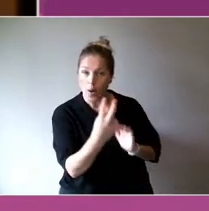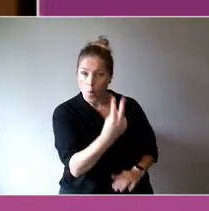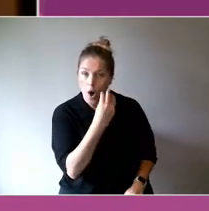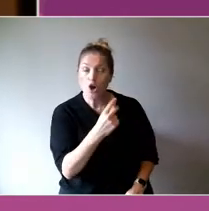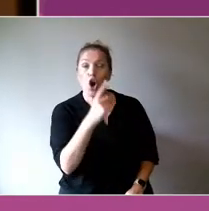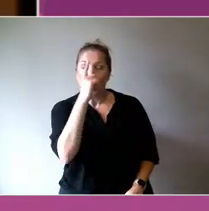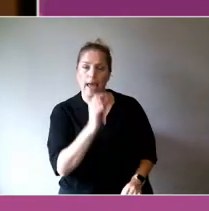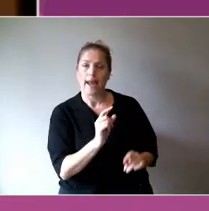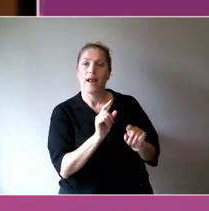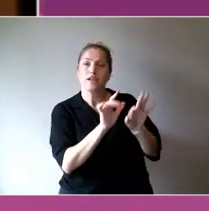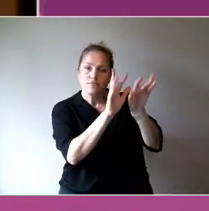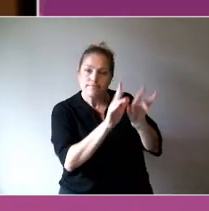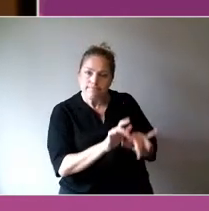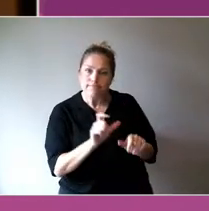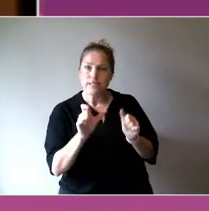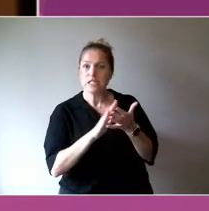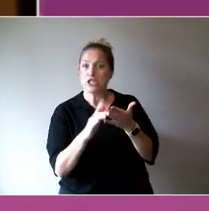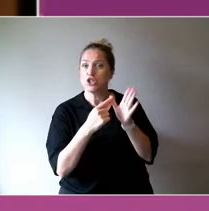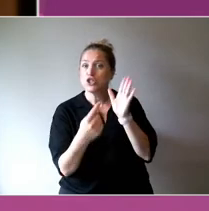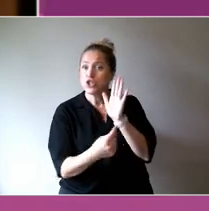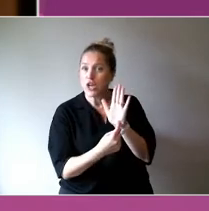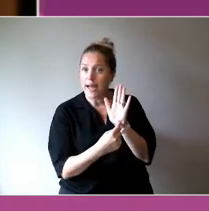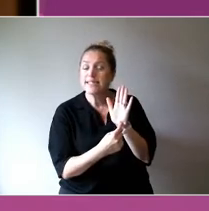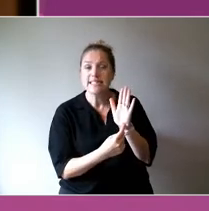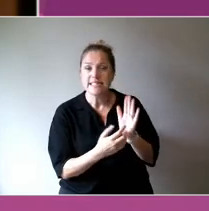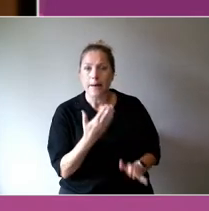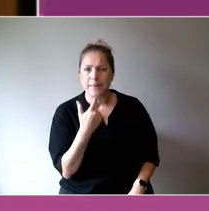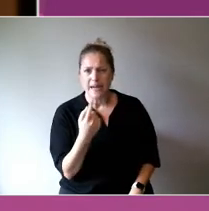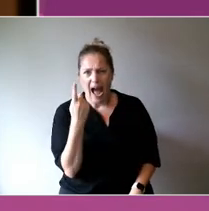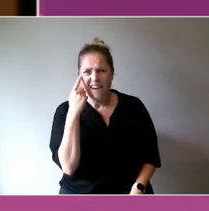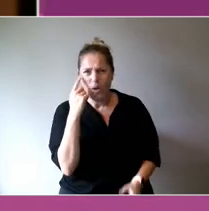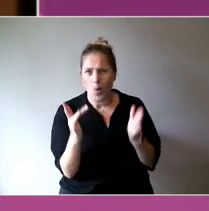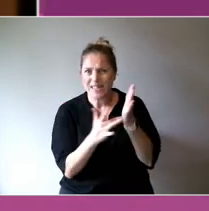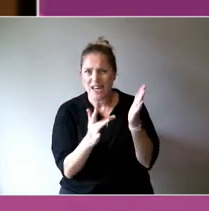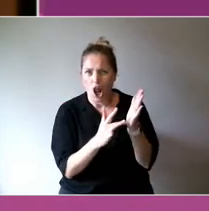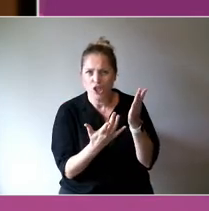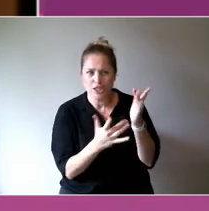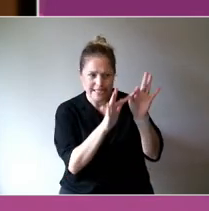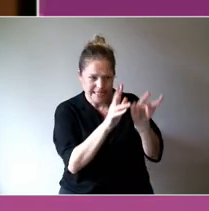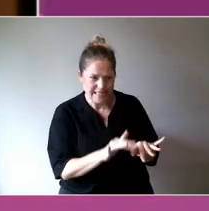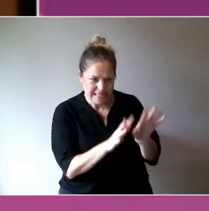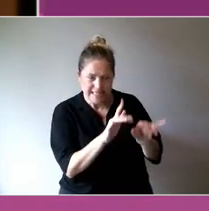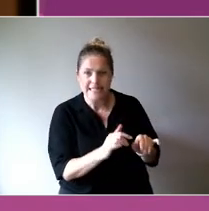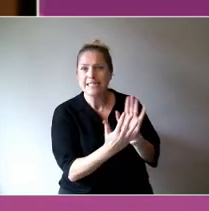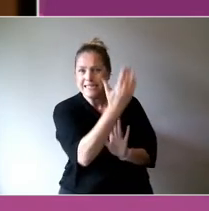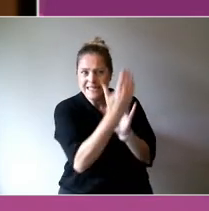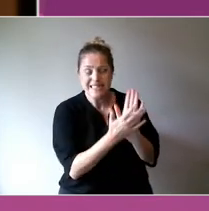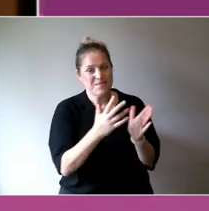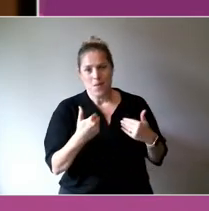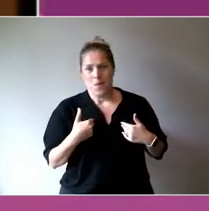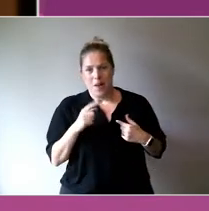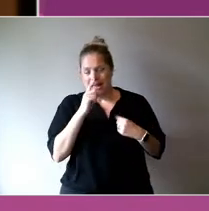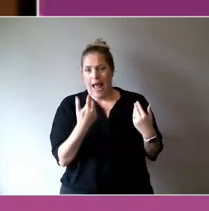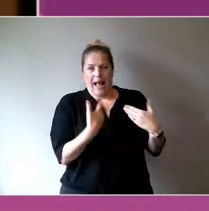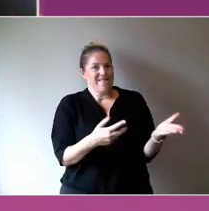Figure out how the technology works now, because there won't be any home based IT support.